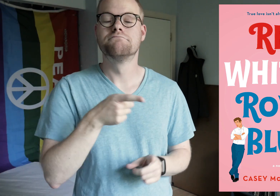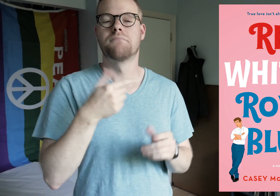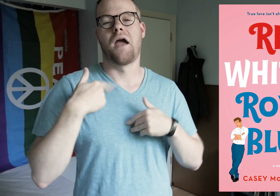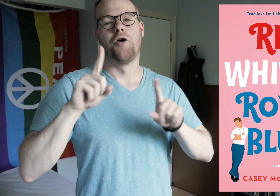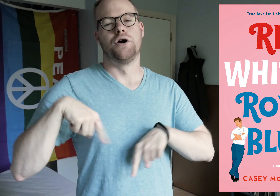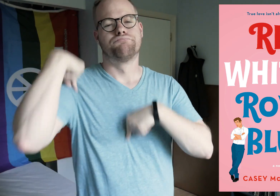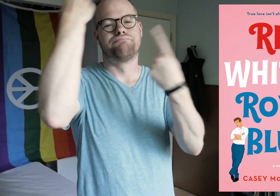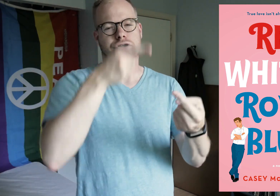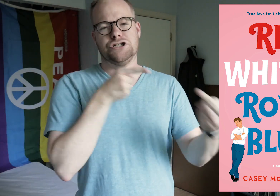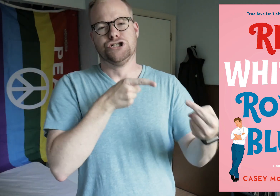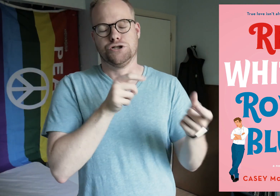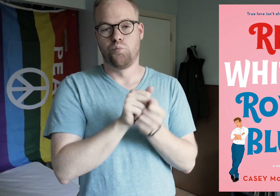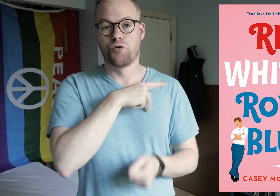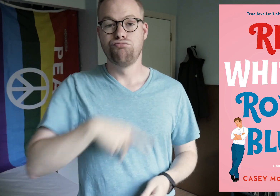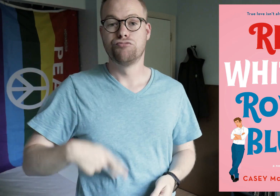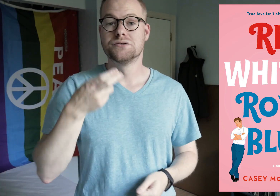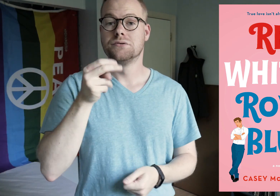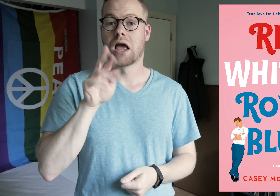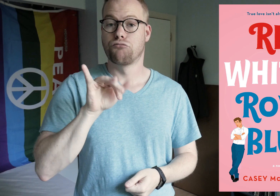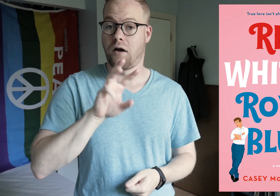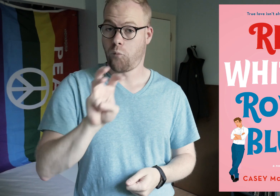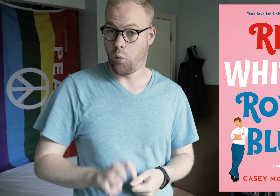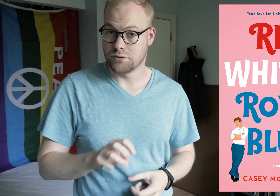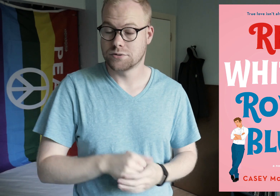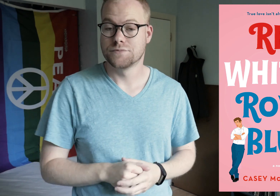He has a long-standing rivalry with Prince Henry of Wales,